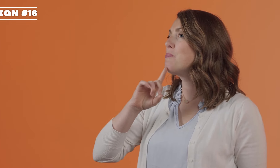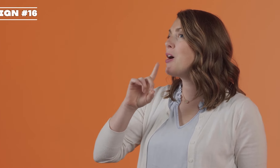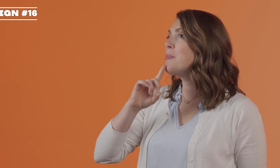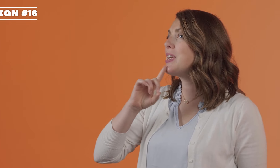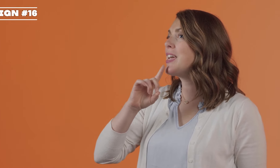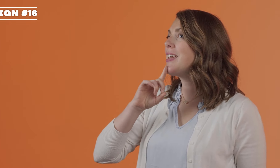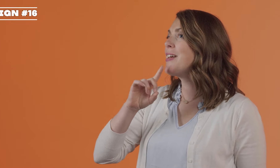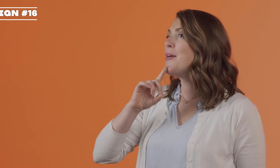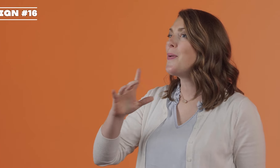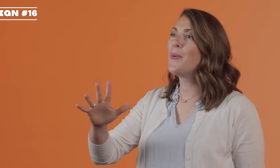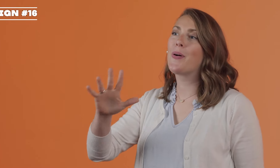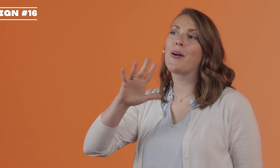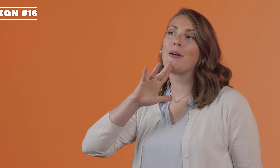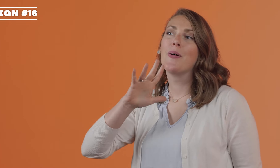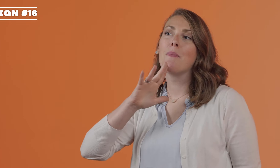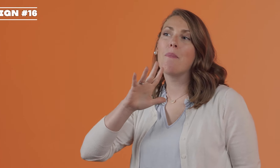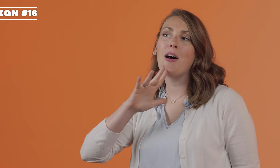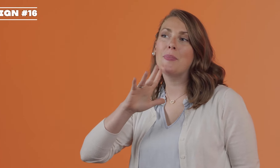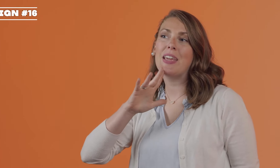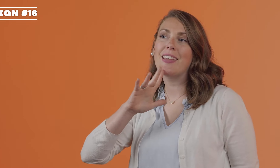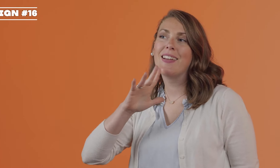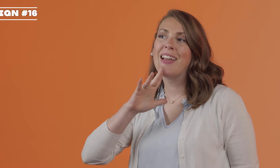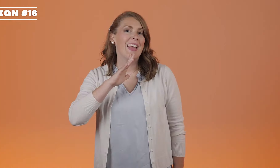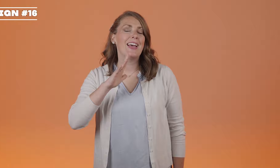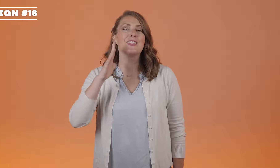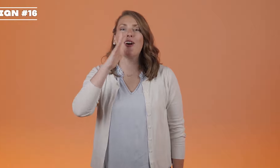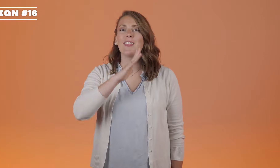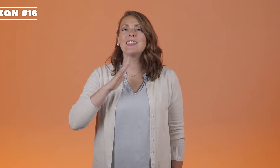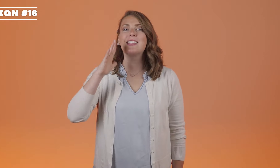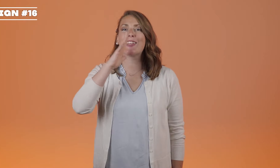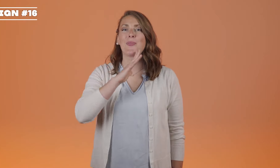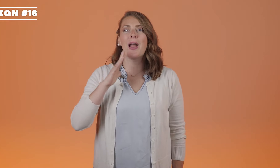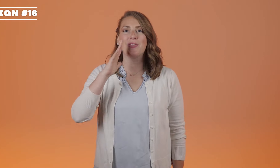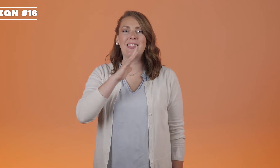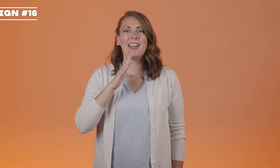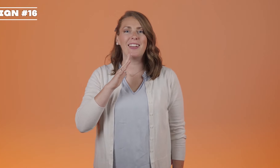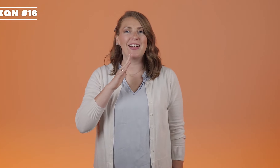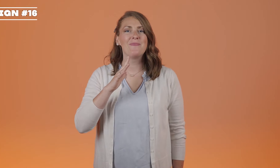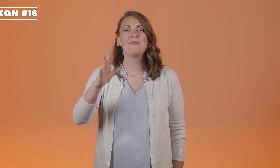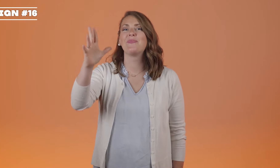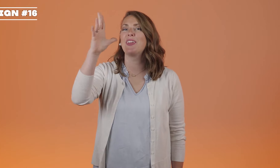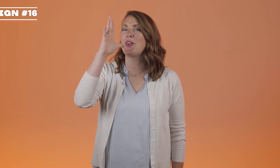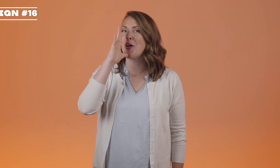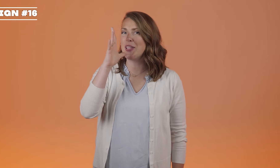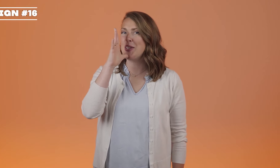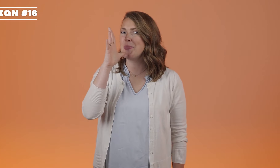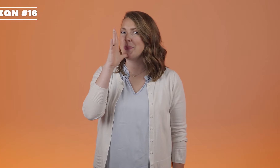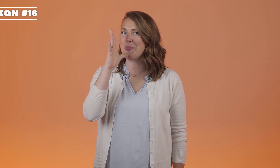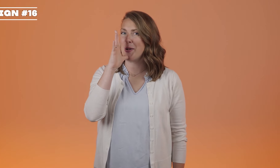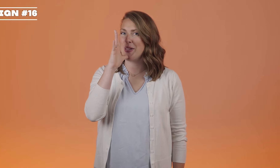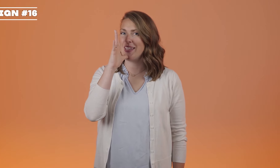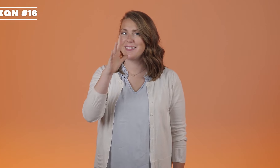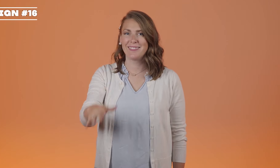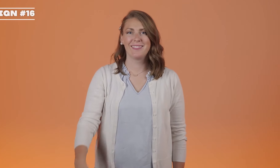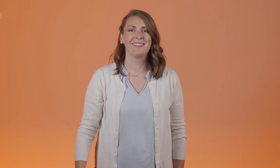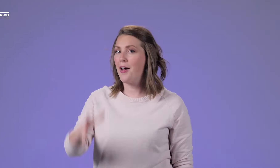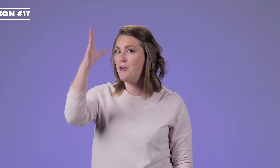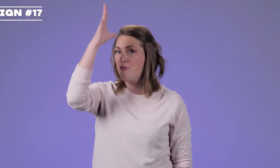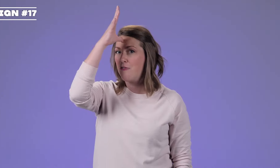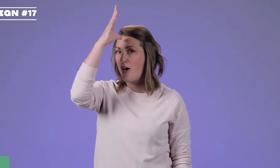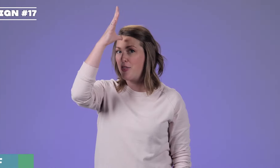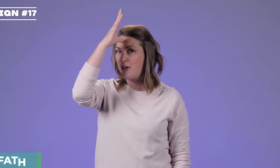mommy or mommy as long as it's around this area they're calling you 'mommy'. 'Father',